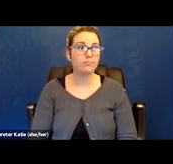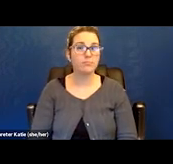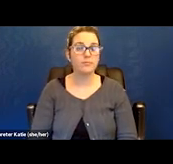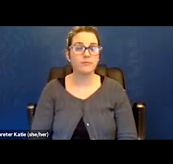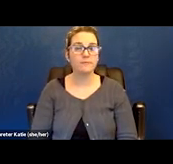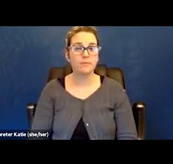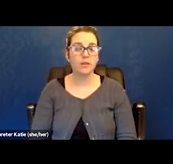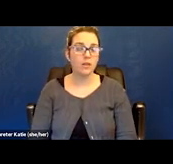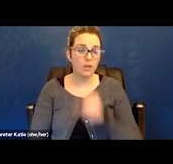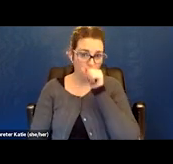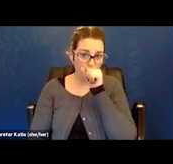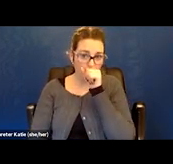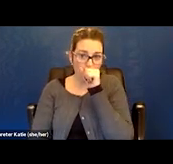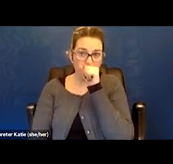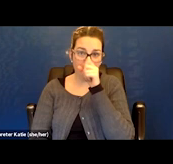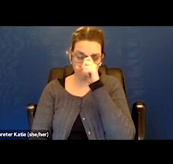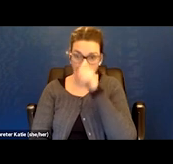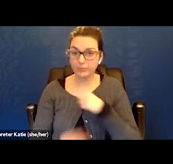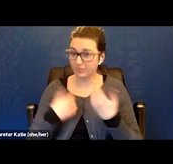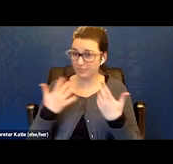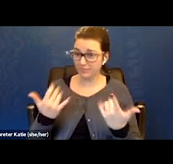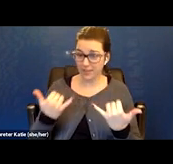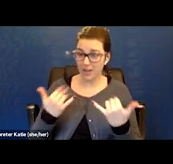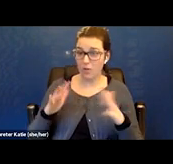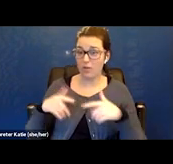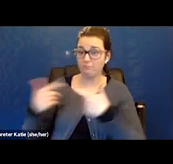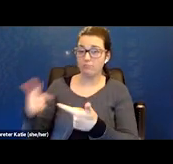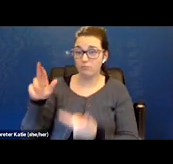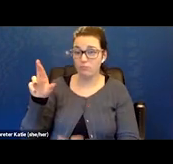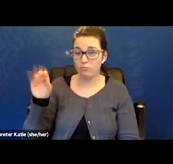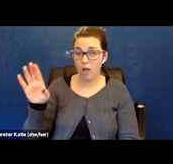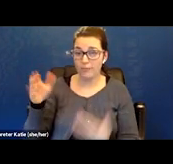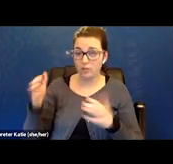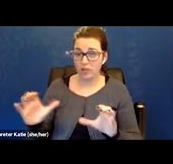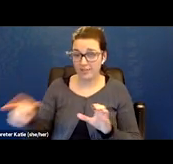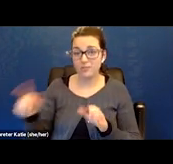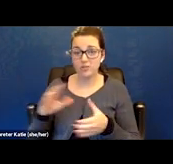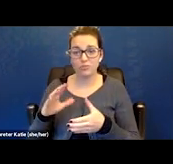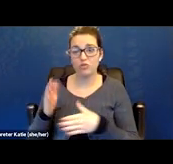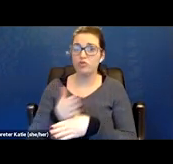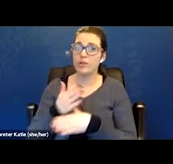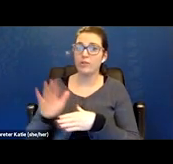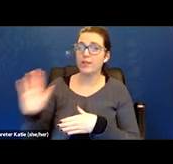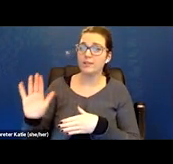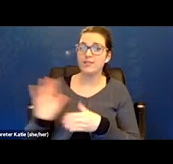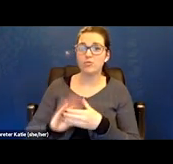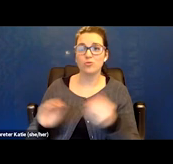I want to give Rob a chance to kind of share his story because he is gonna tell it best.